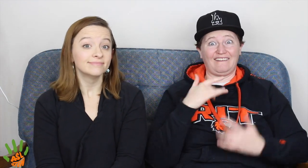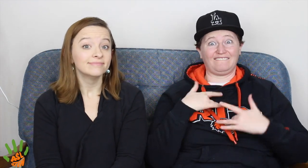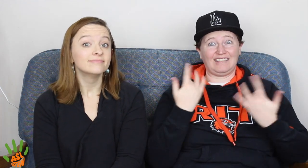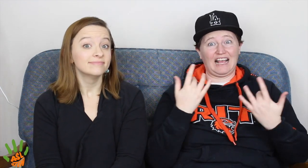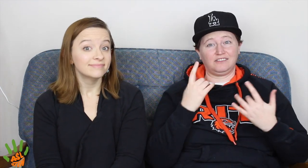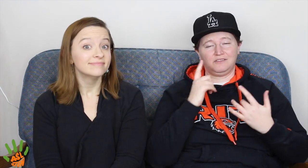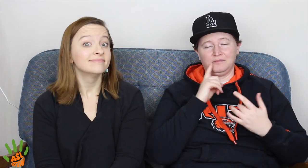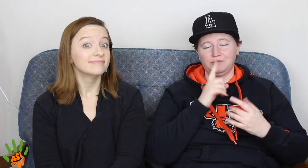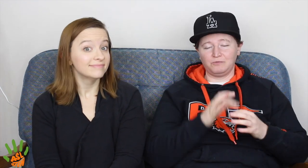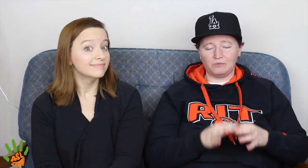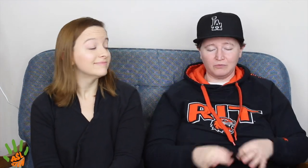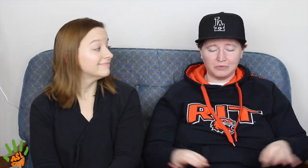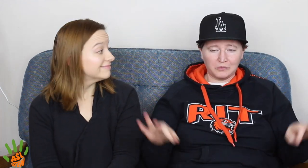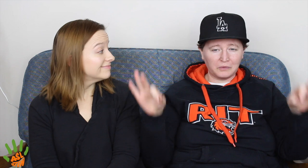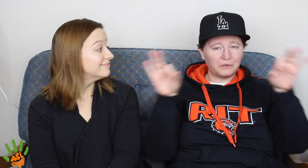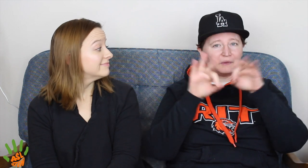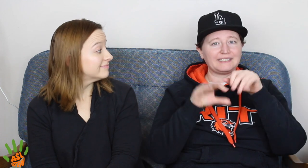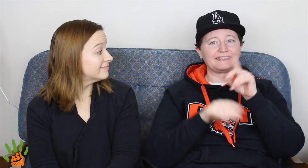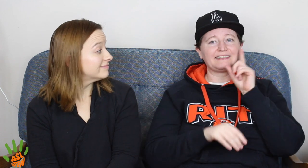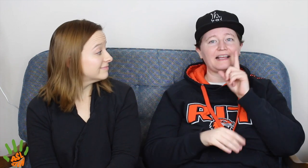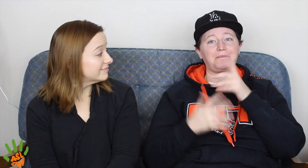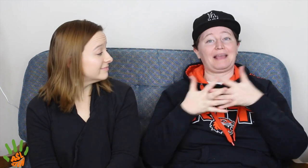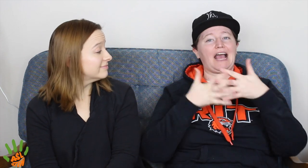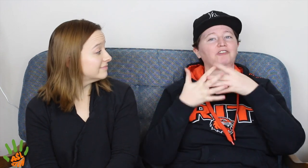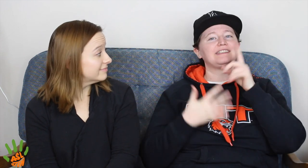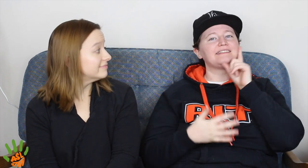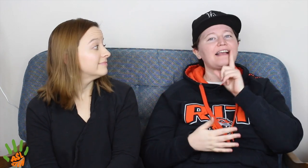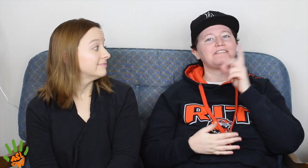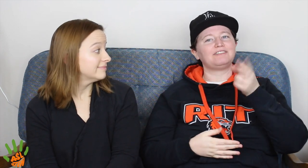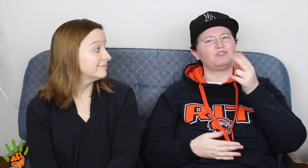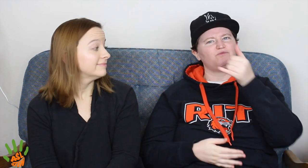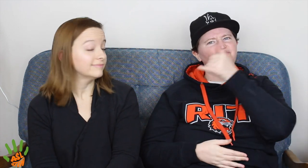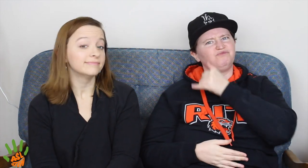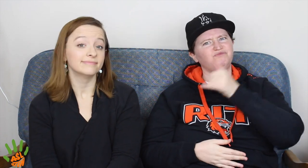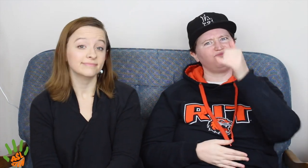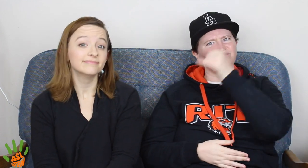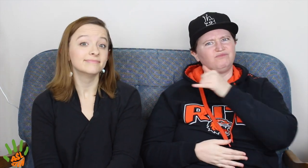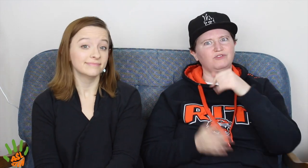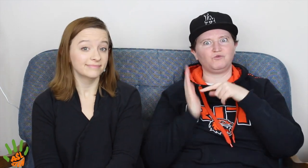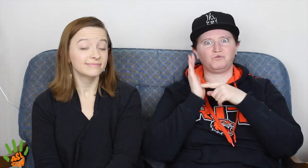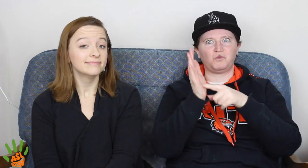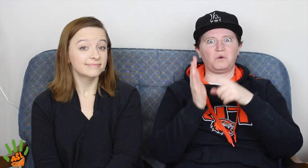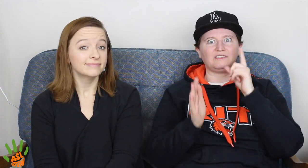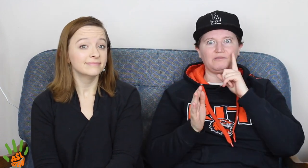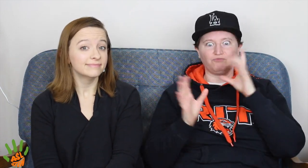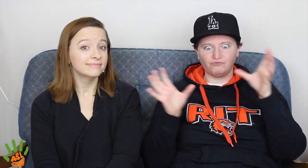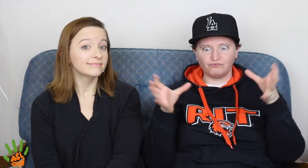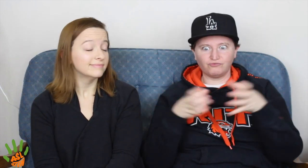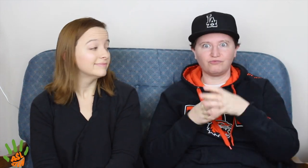So, that event was SO crucial to American Deaf history.